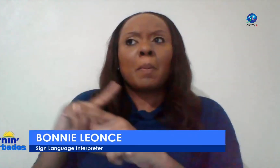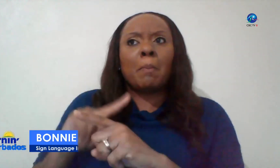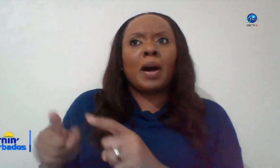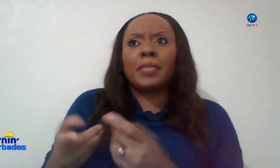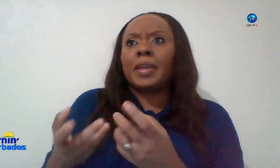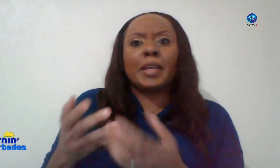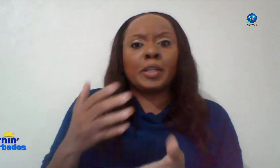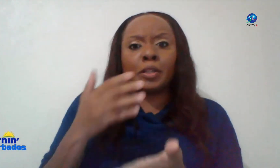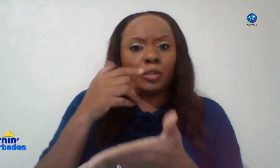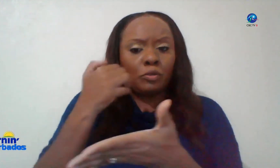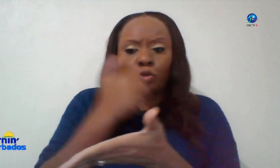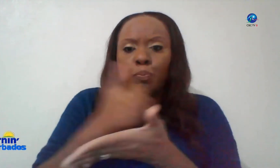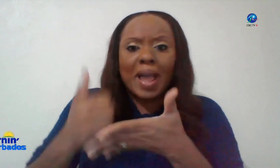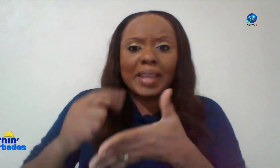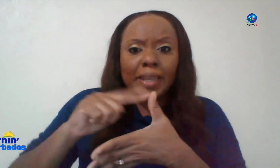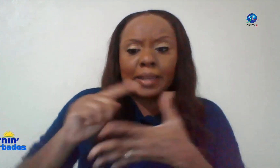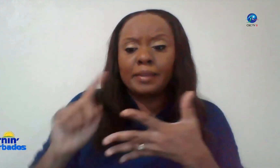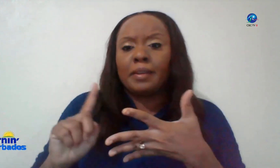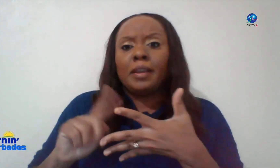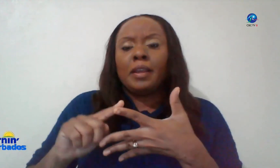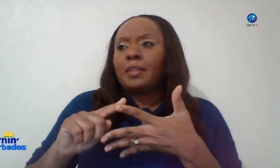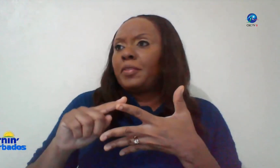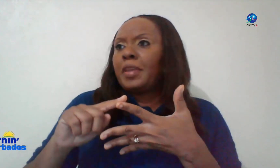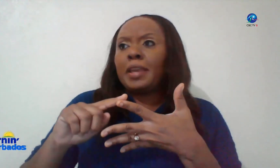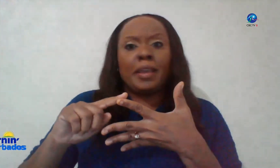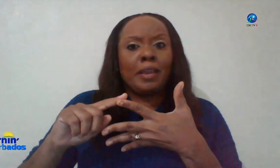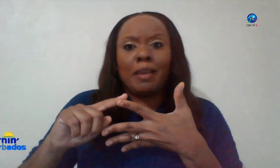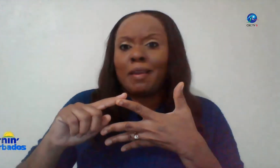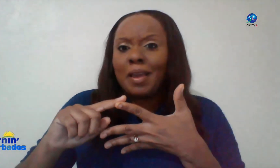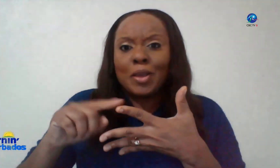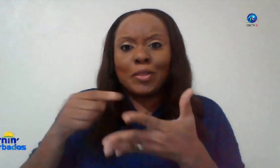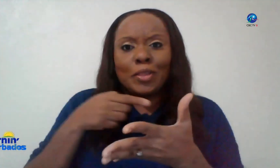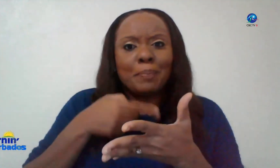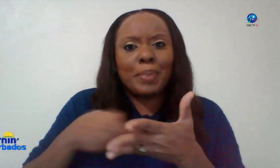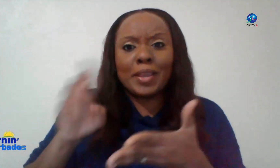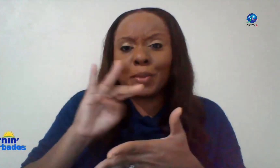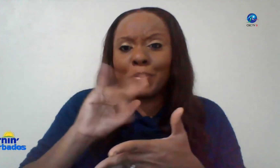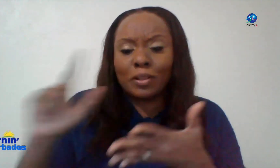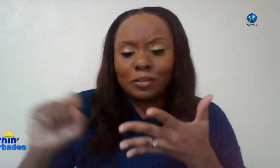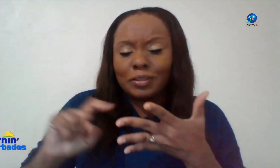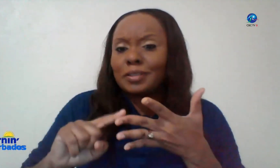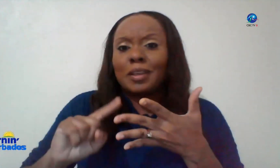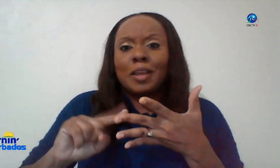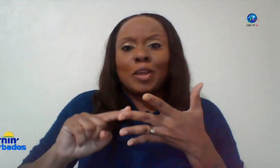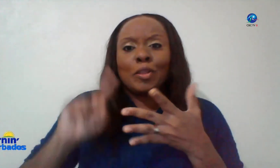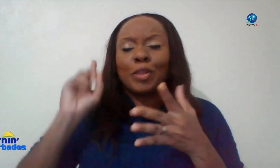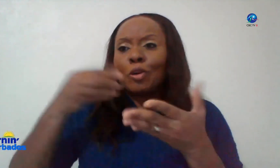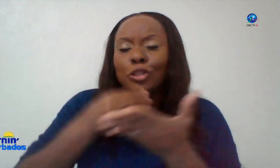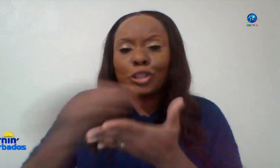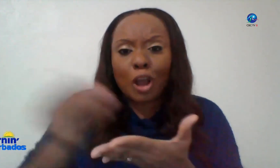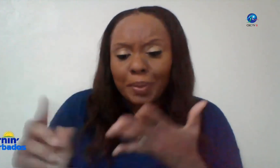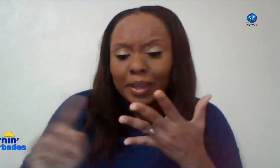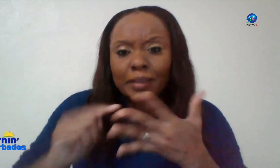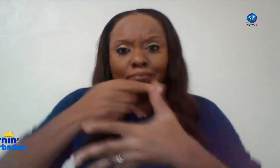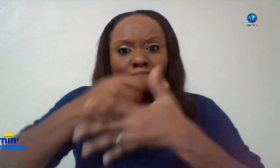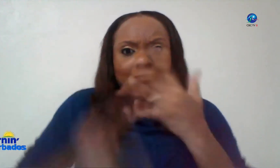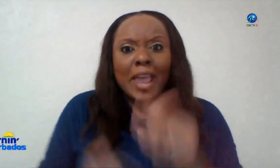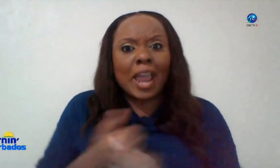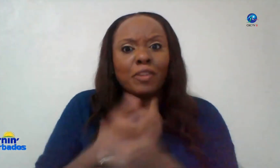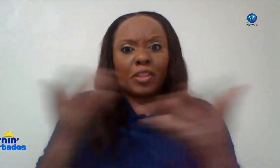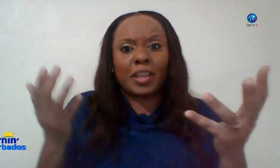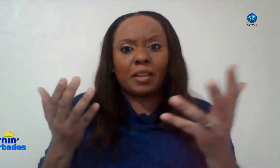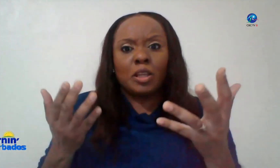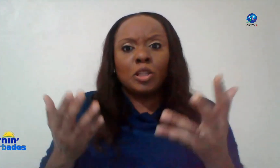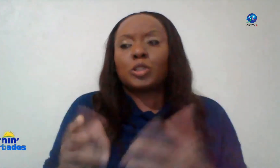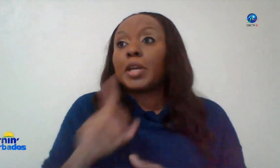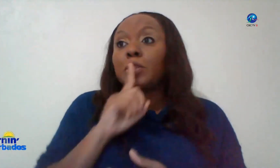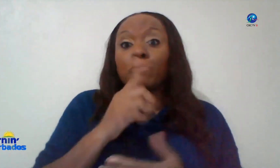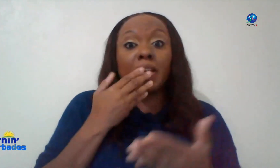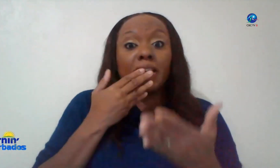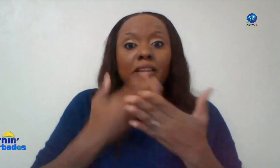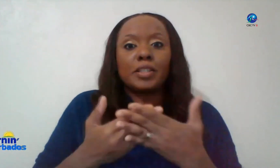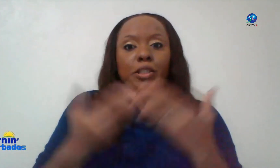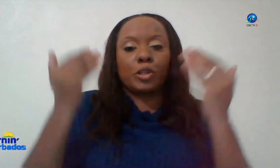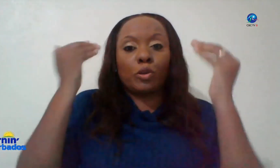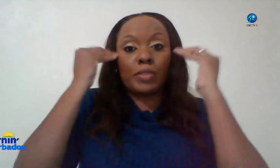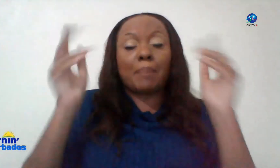but the banking they they pay the bills they go shopping everything so it's really good to